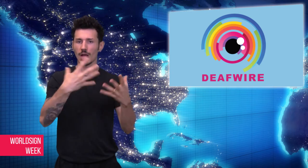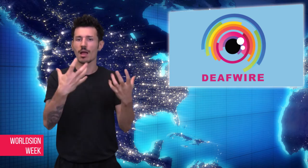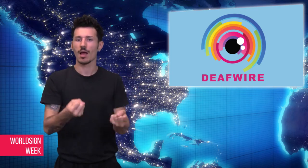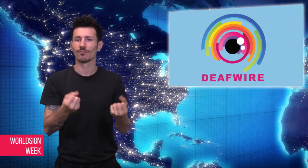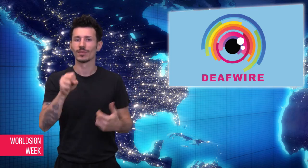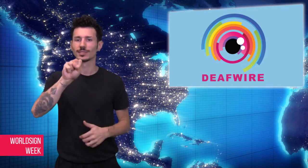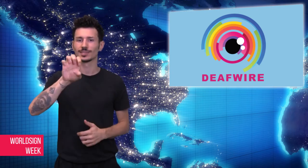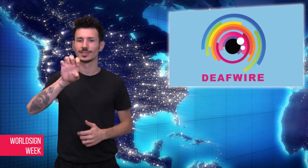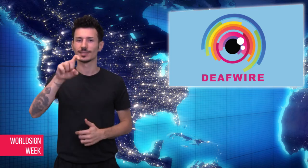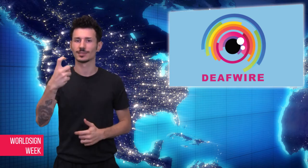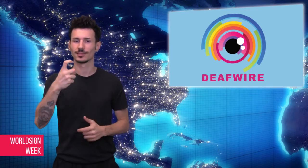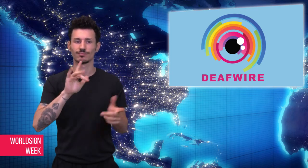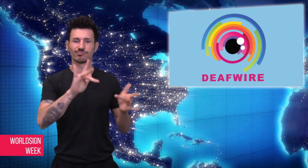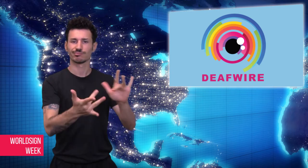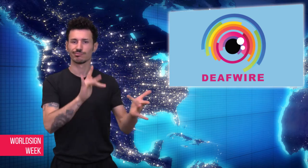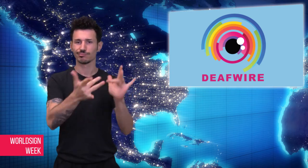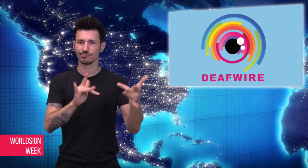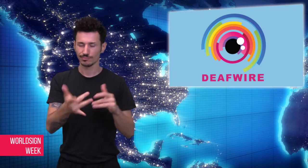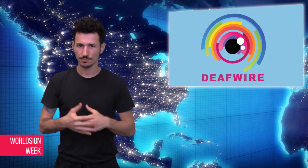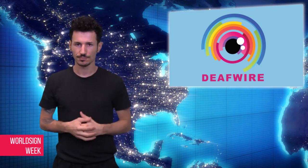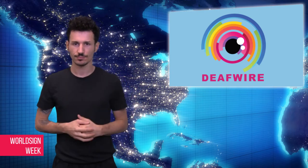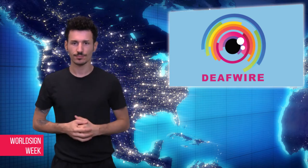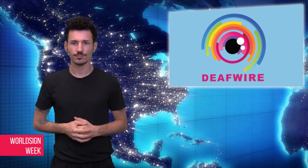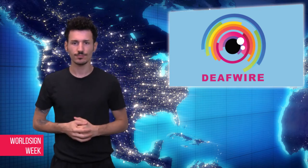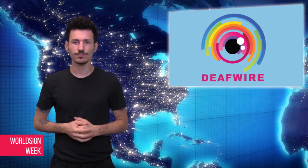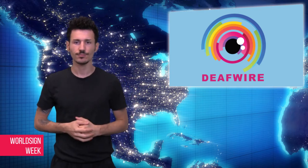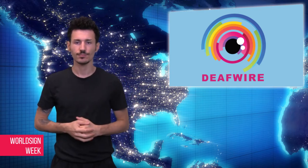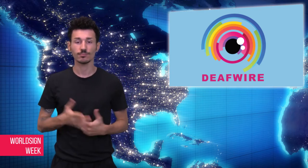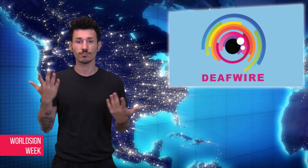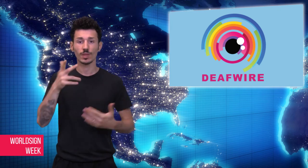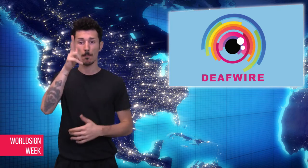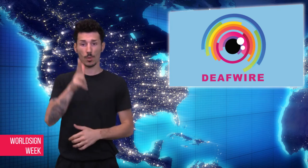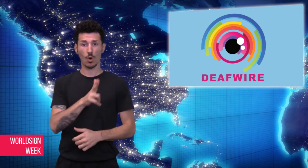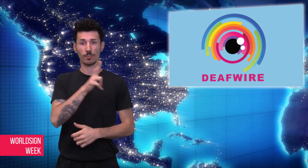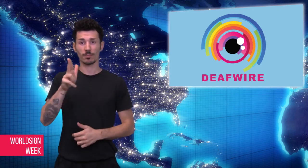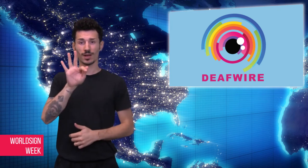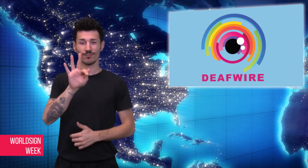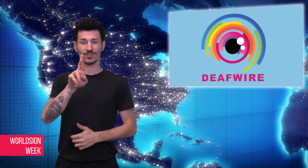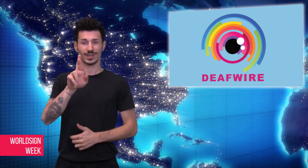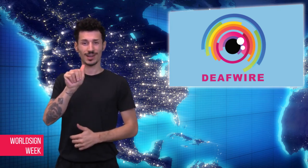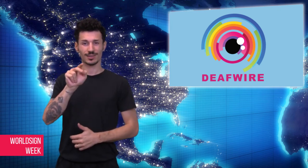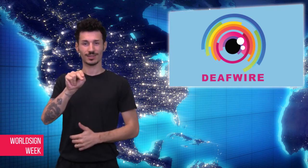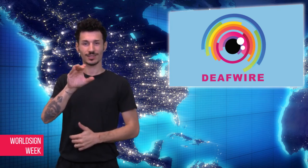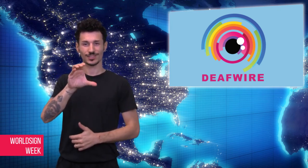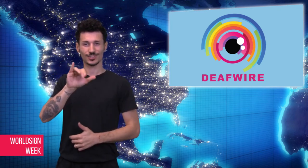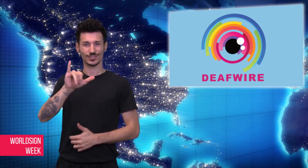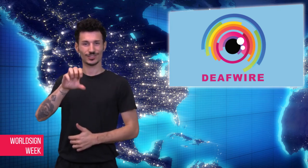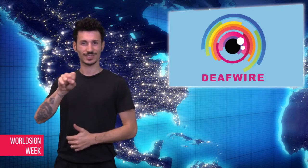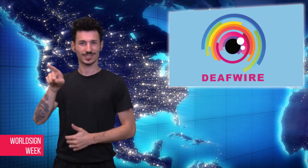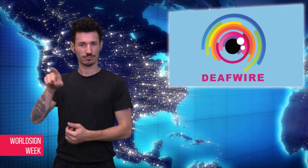as part of alleged sexual abuse investigation. Argentina is Pope